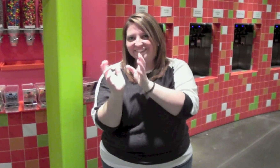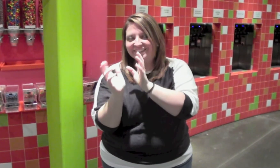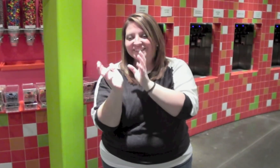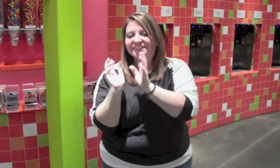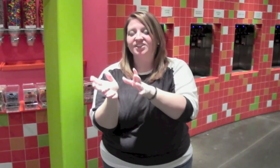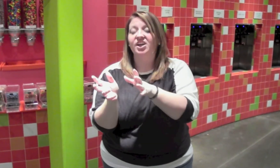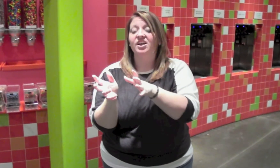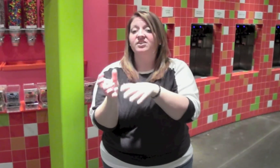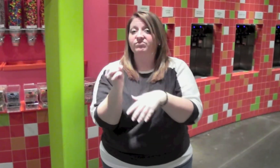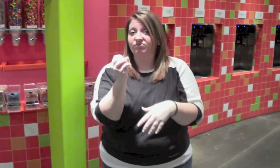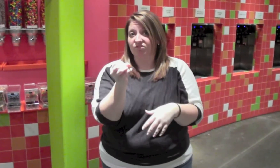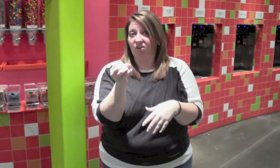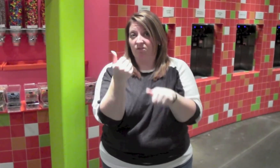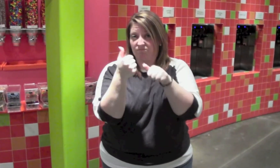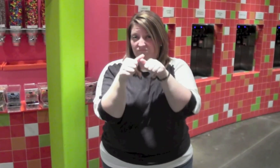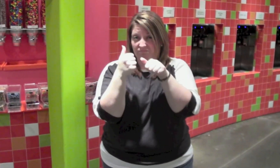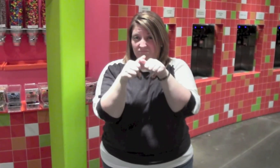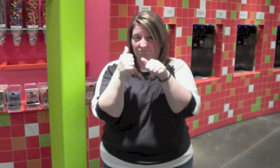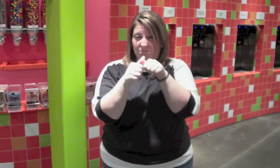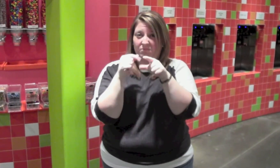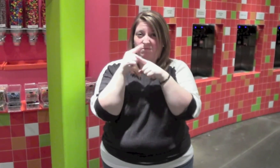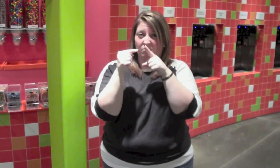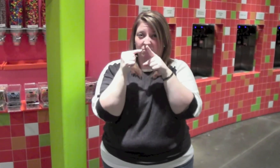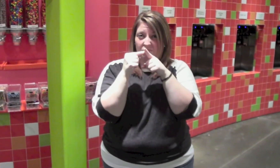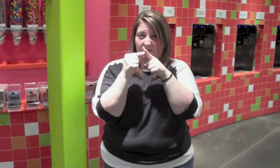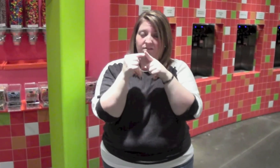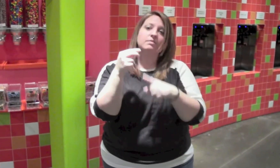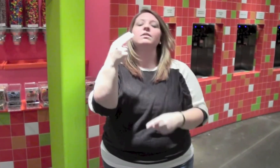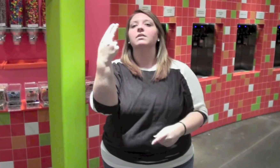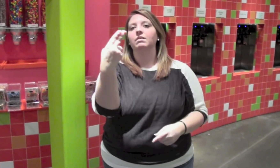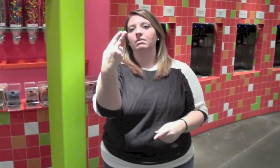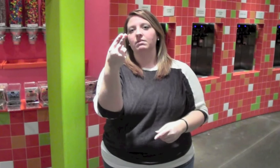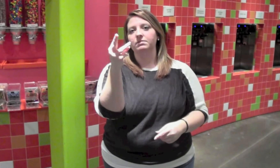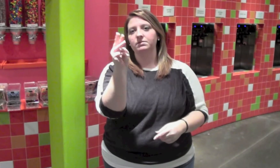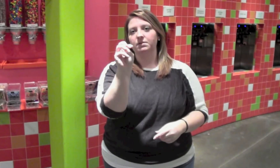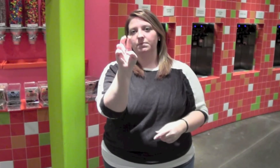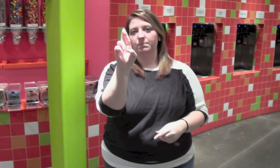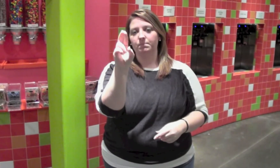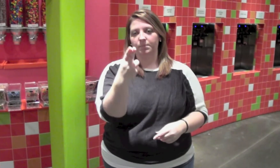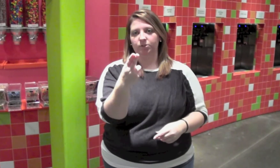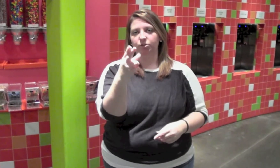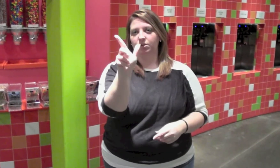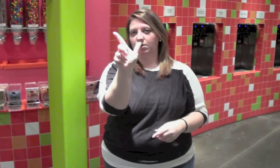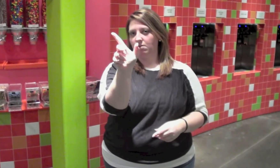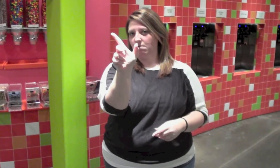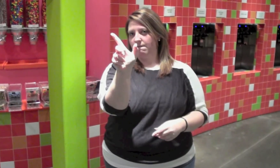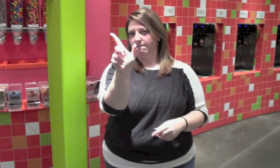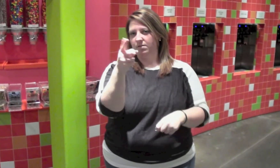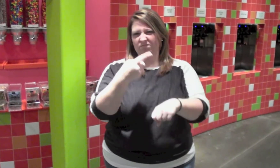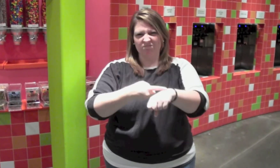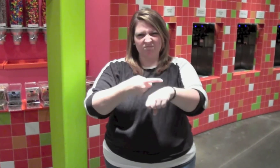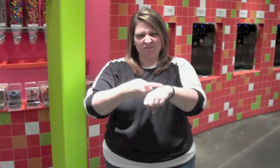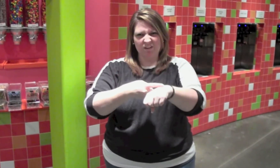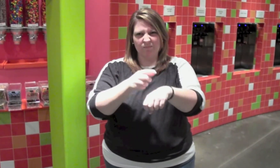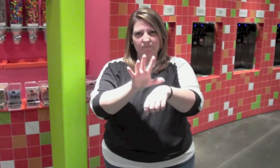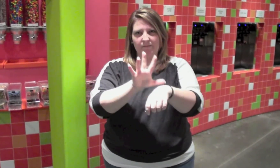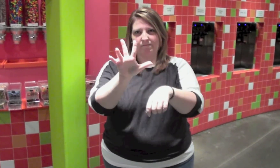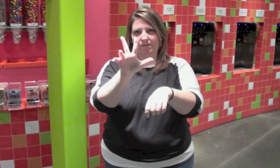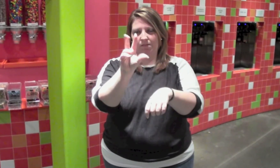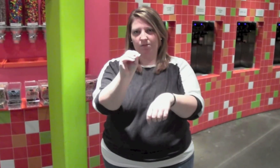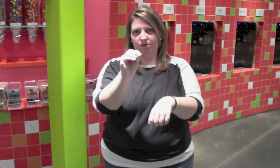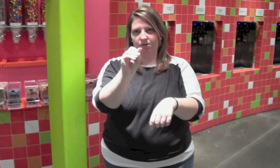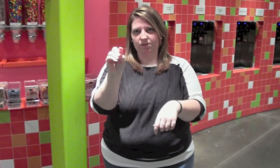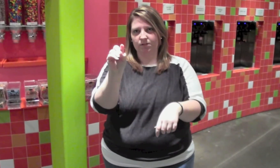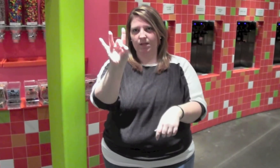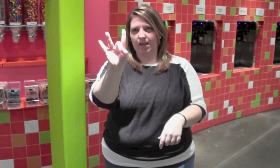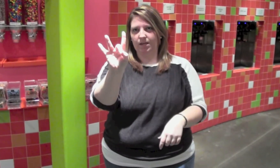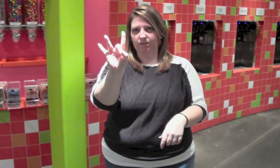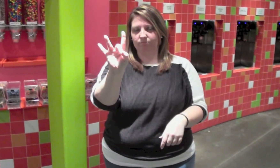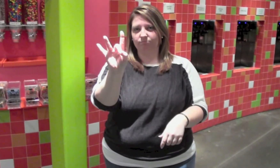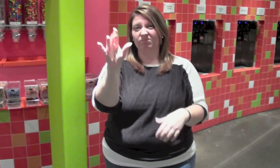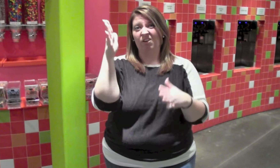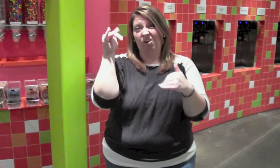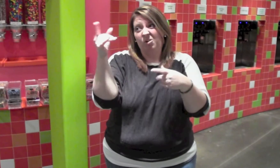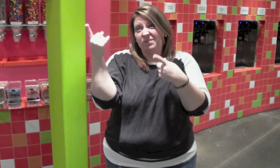So remember, March 21st from 5:30 to 8pm We hope you come!